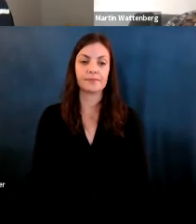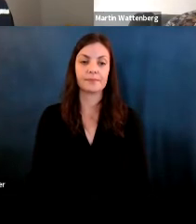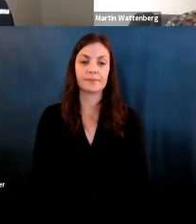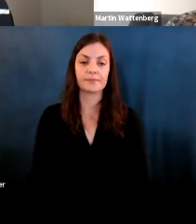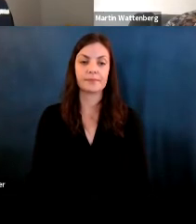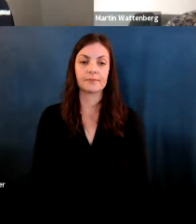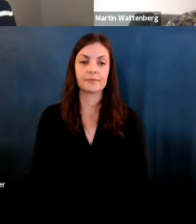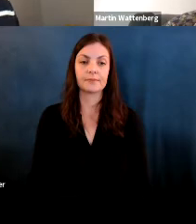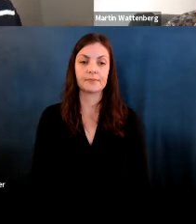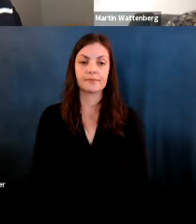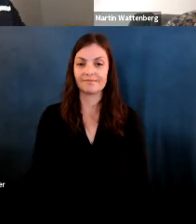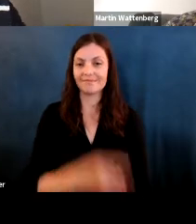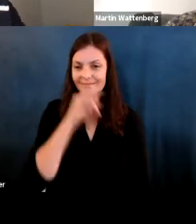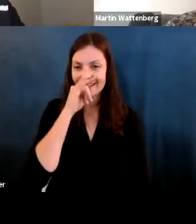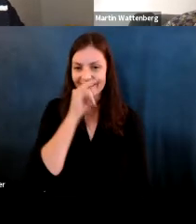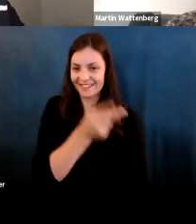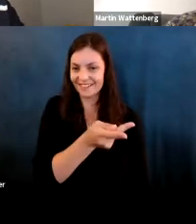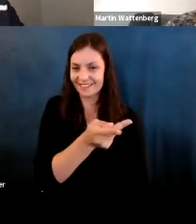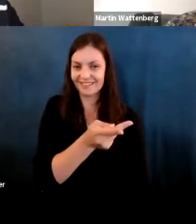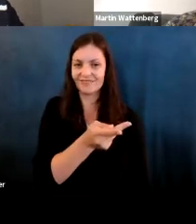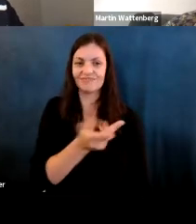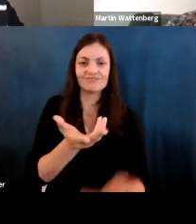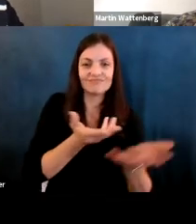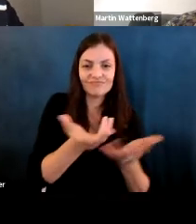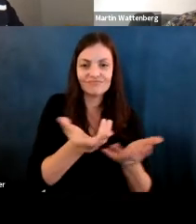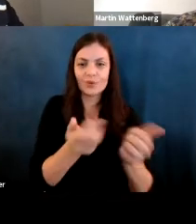Fernanda Viegas: Of kids interacting with this visualization.